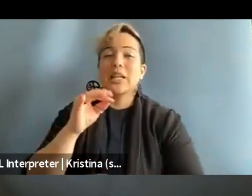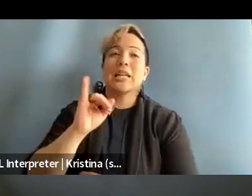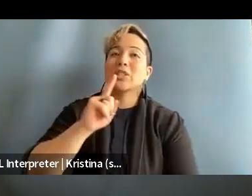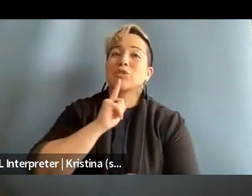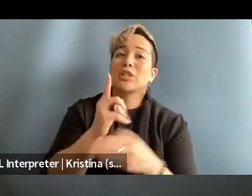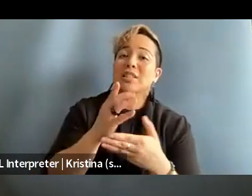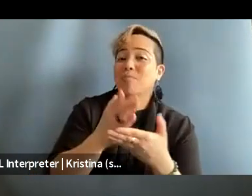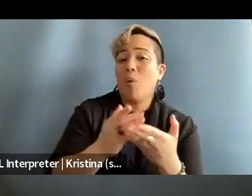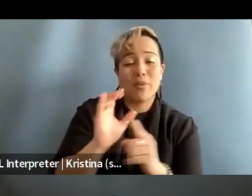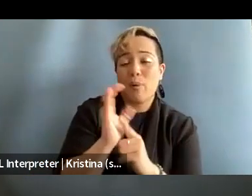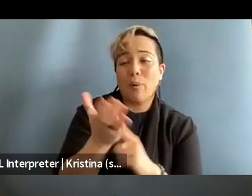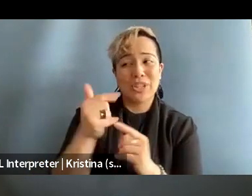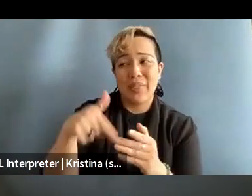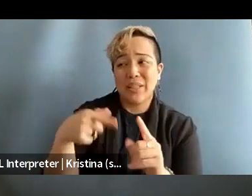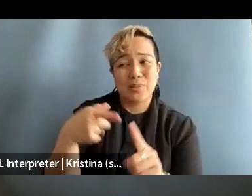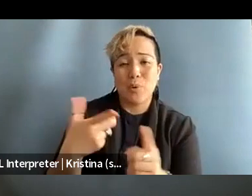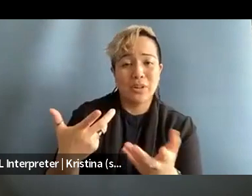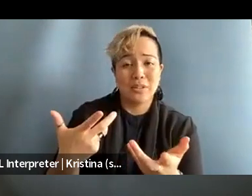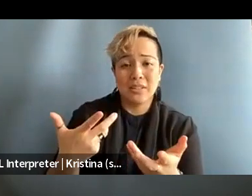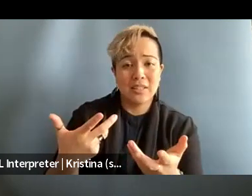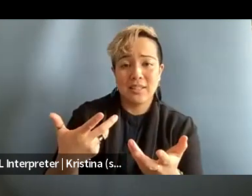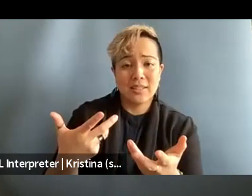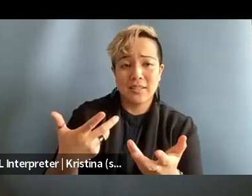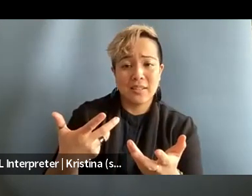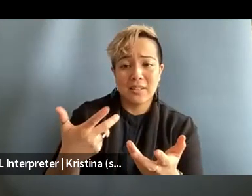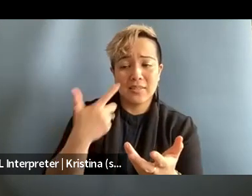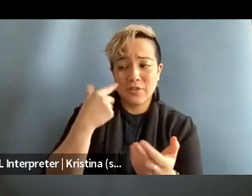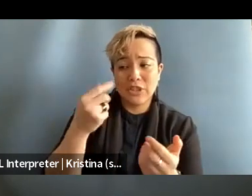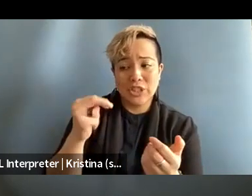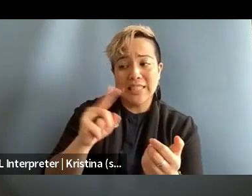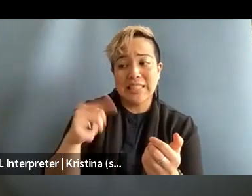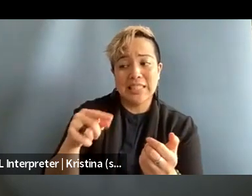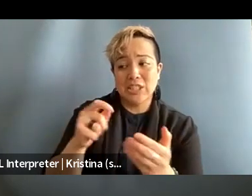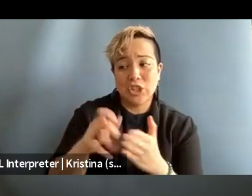part of the culture at this point for Gen Z journalists, up and coming journalists